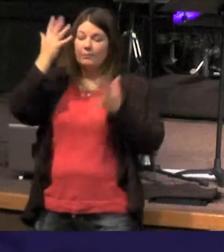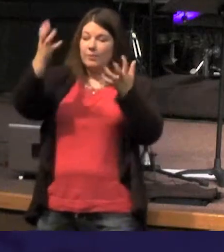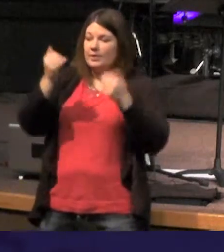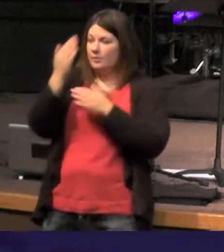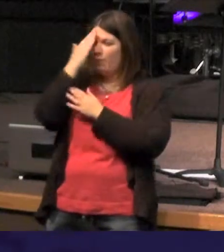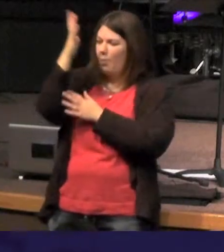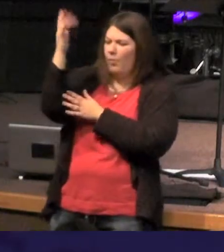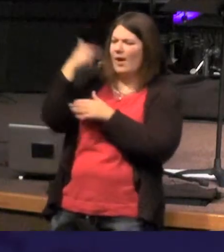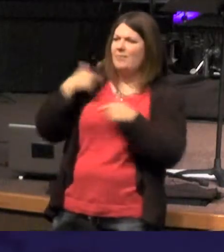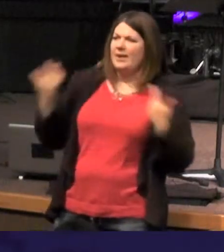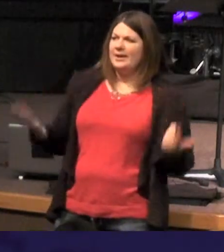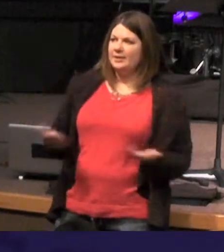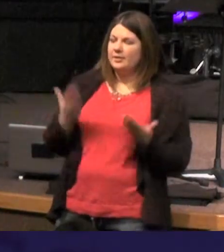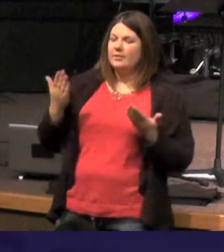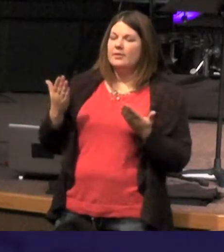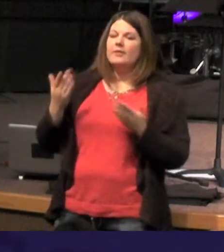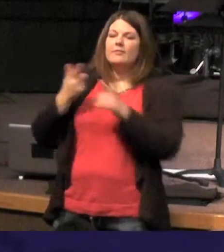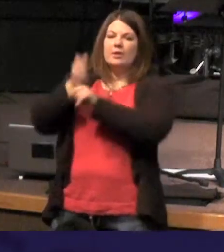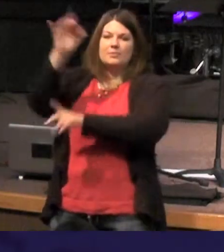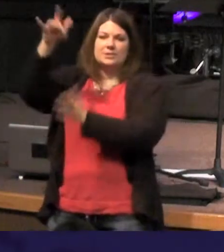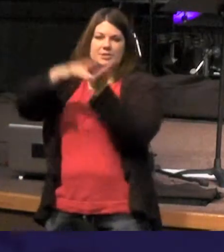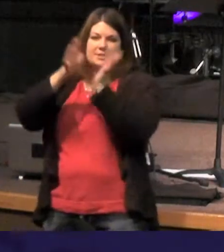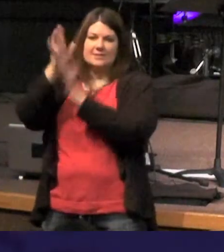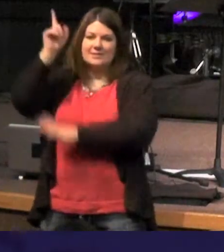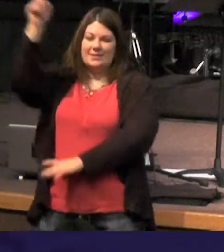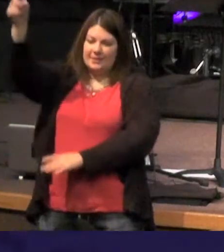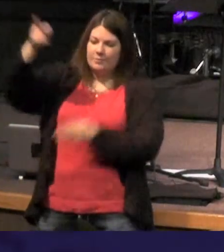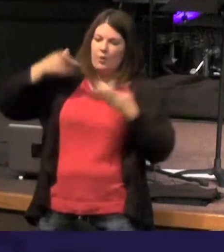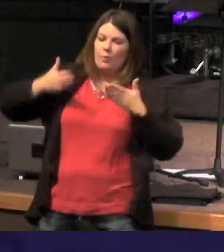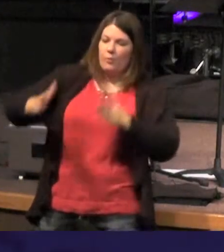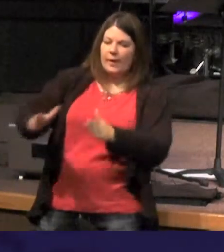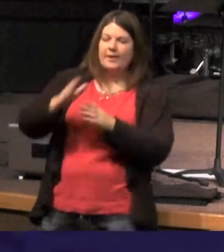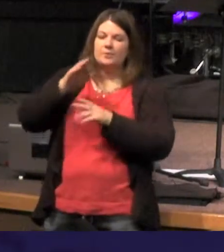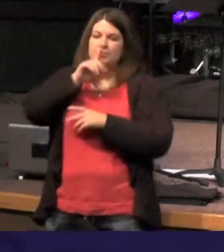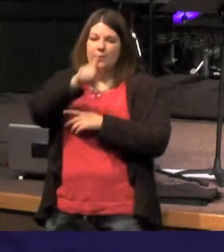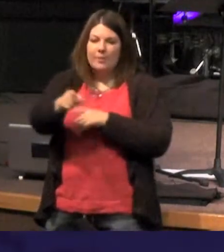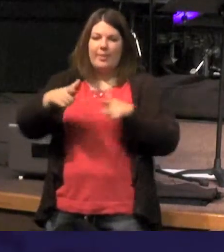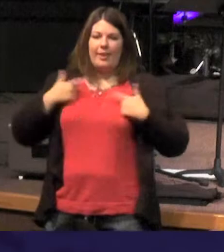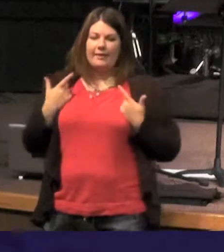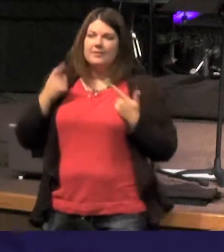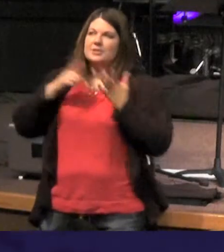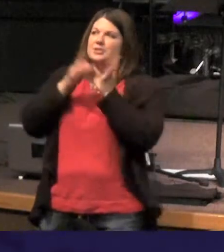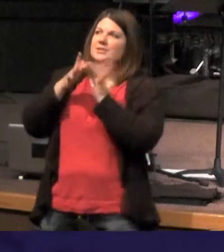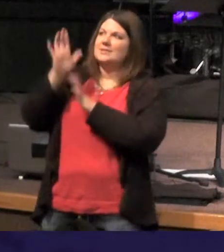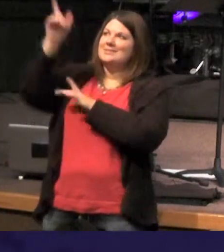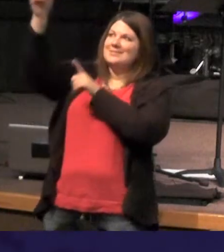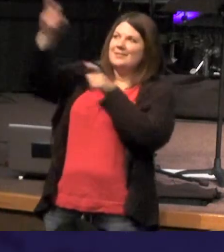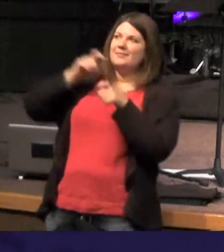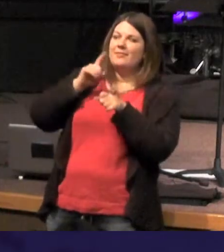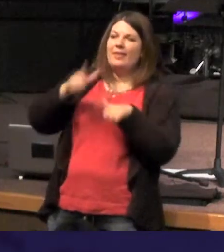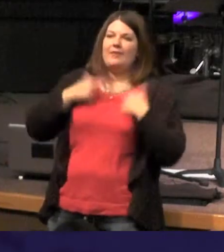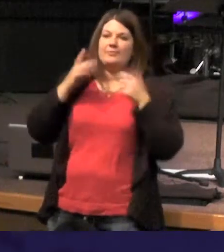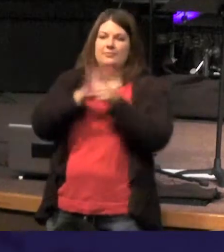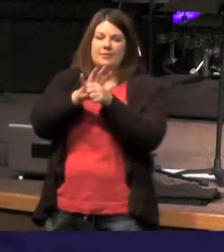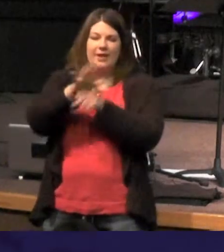it comes in Jesus because Jesus is the way the truth and the life - Jesus is the one who gives life abundantly and so if you're struggling with those things